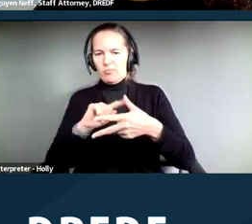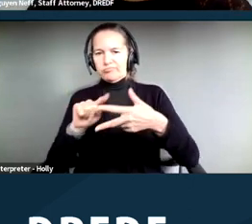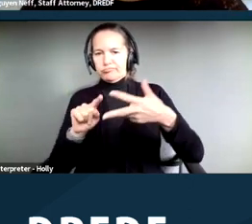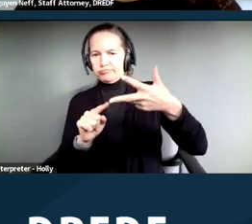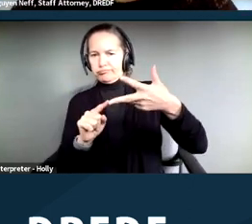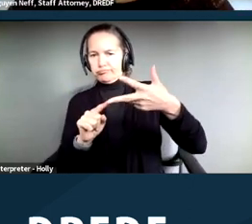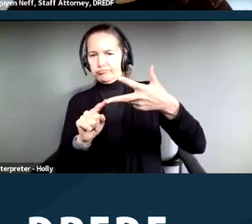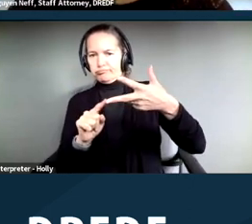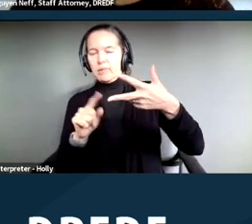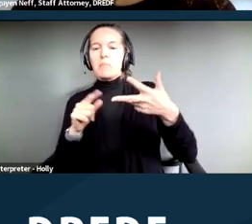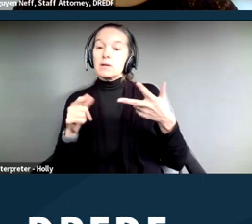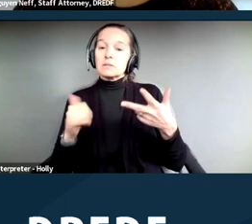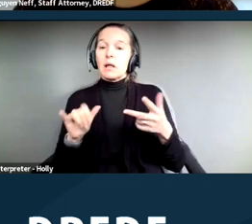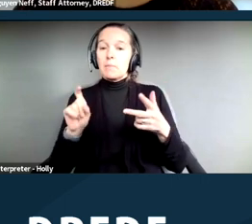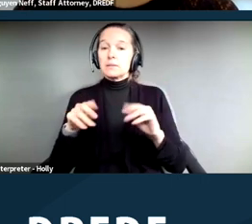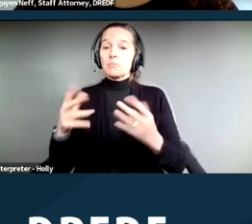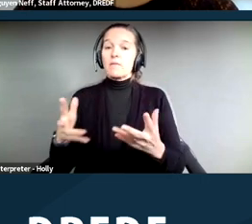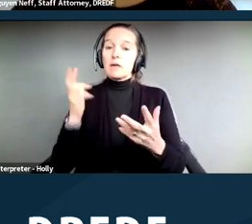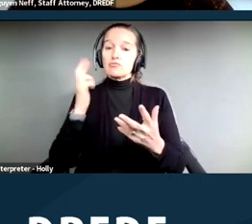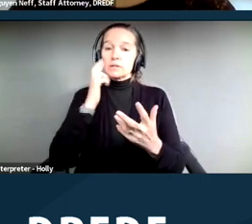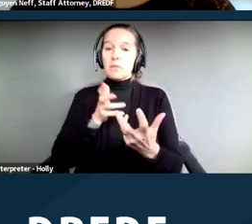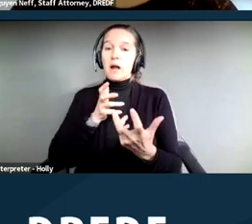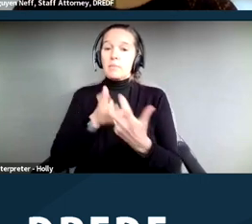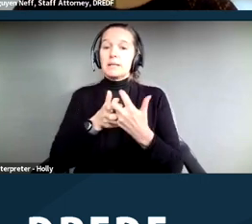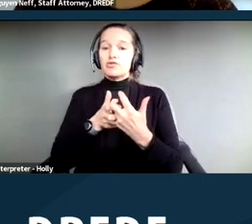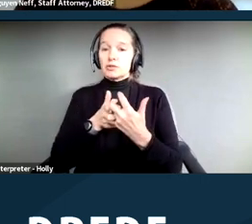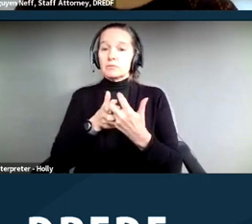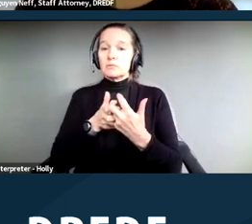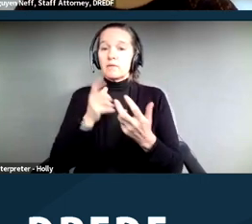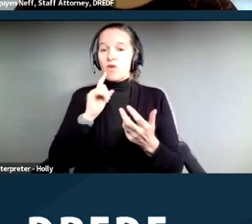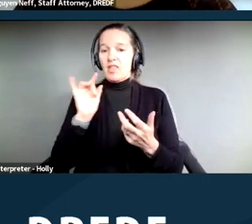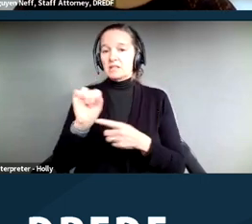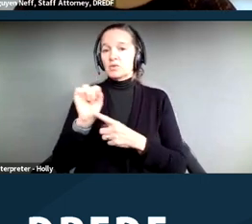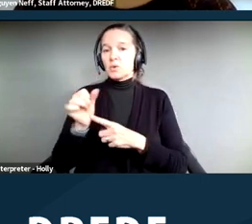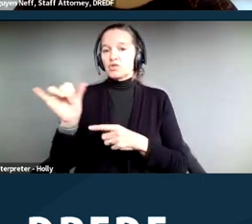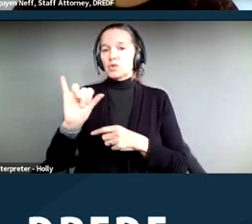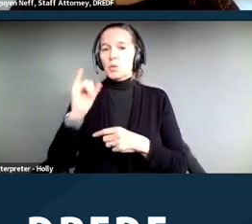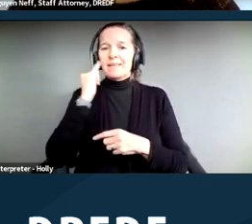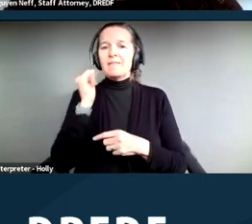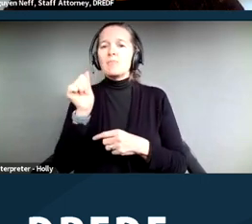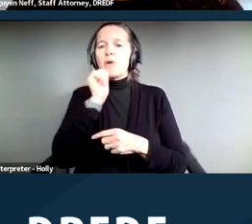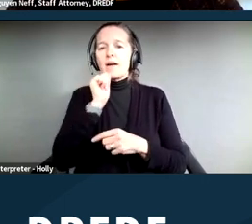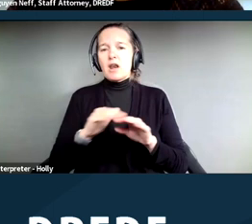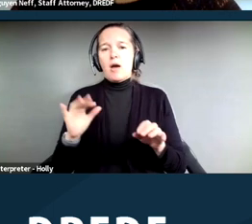to provide reasonable accommodations in that situation, too, if they're a private non‑profit.